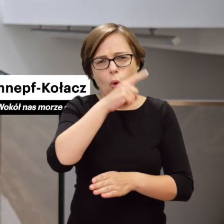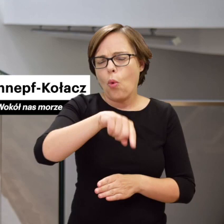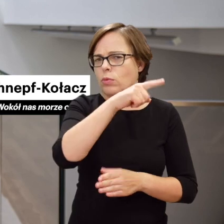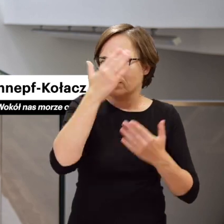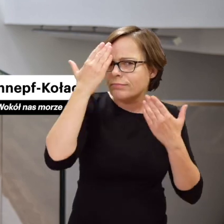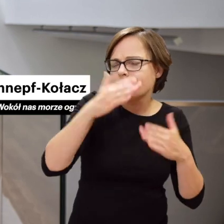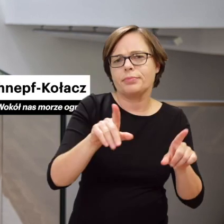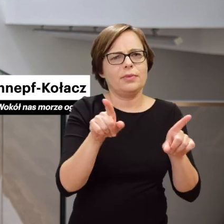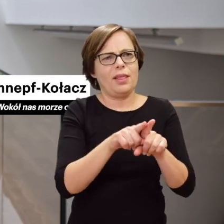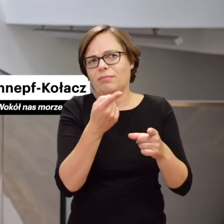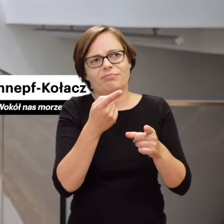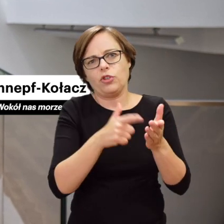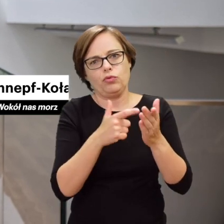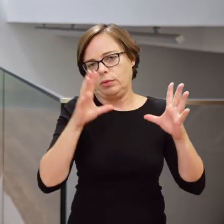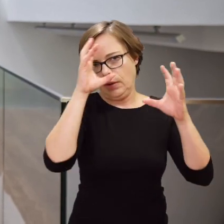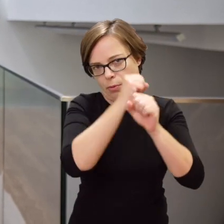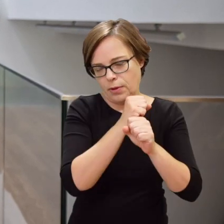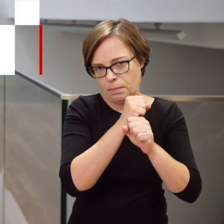so far practically unknown to a wider public, and pretty much forgotten.